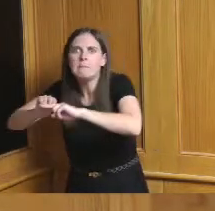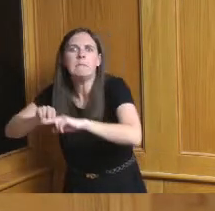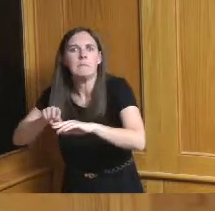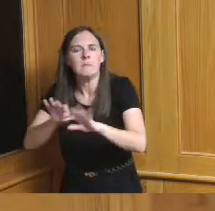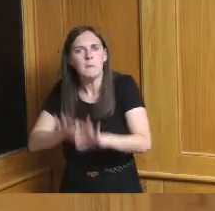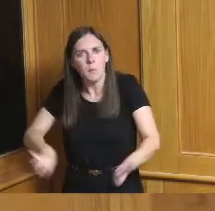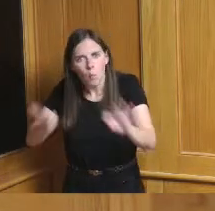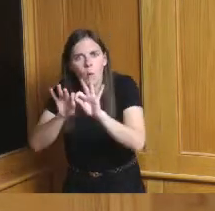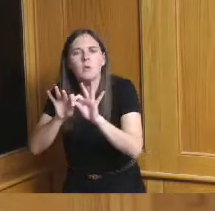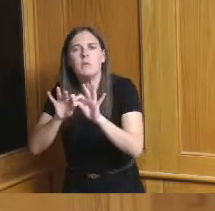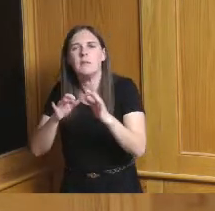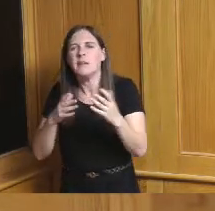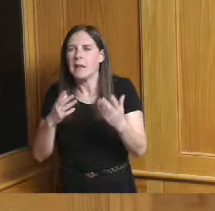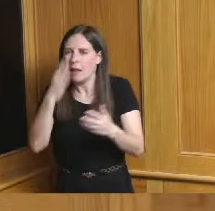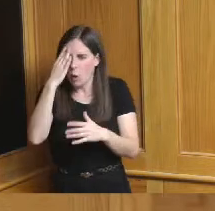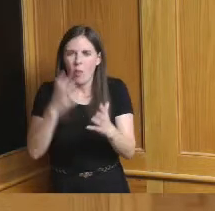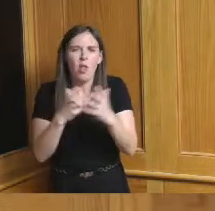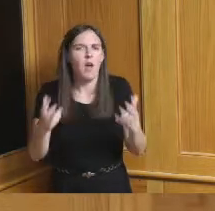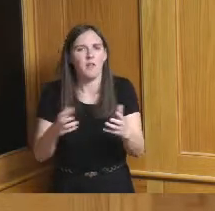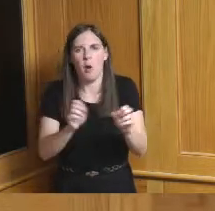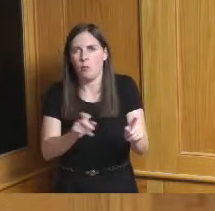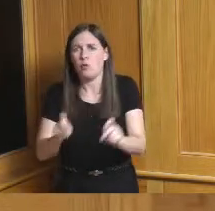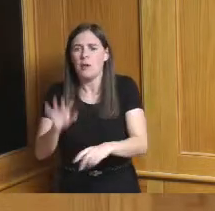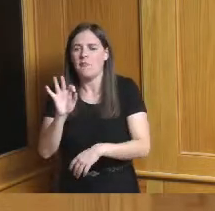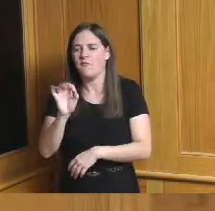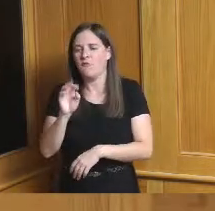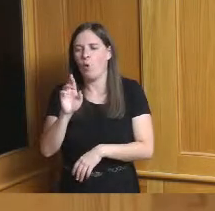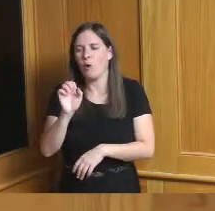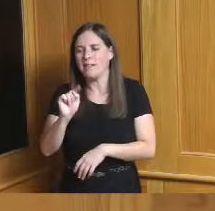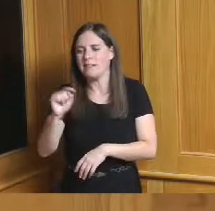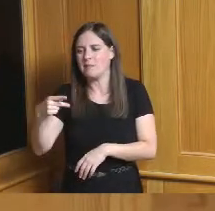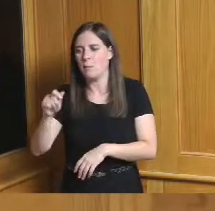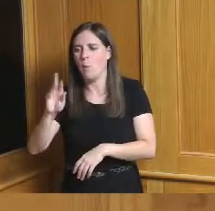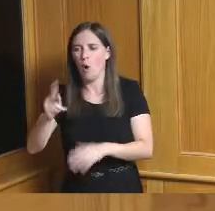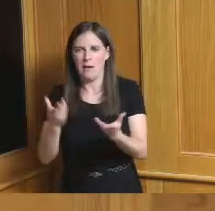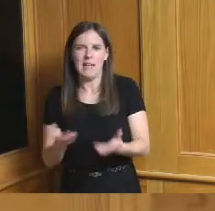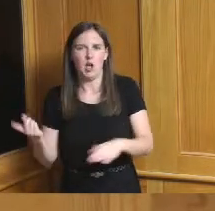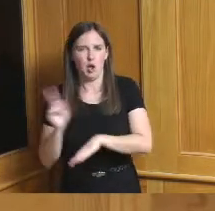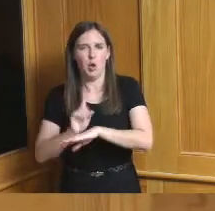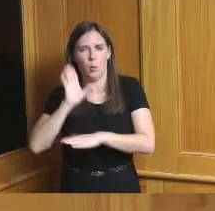maybe I know Forest Park is here and they're going to talk more about what's available but when you